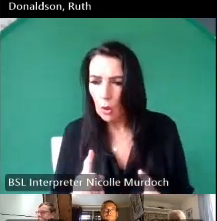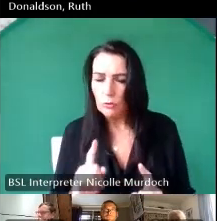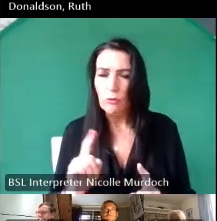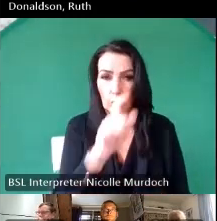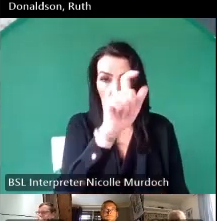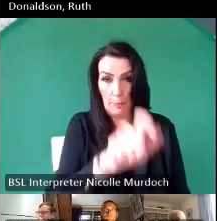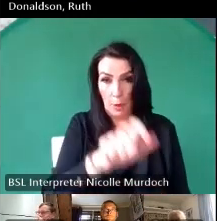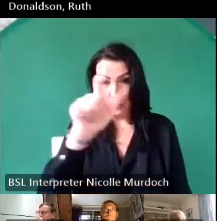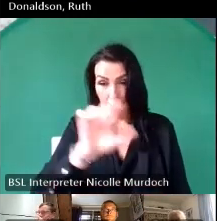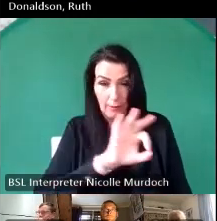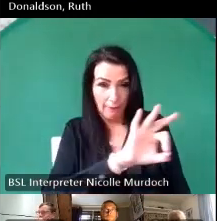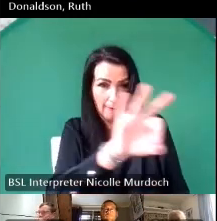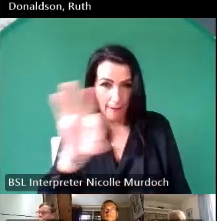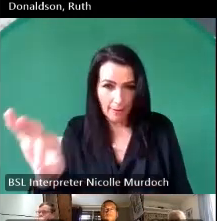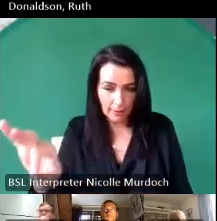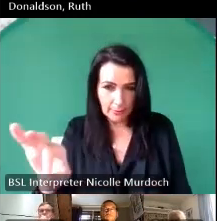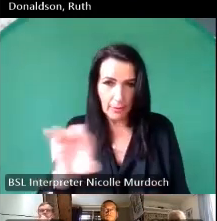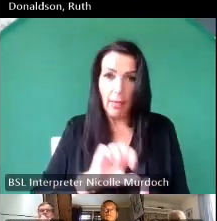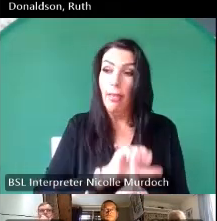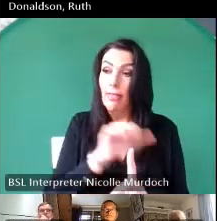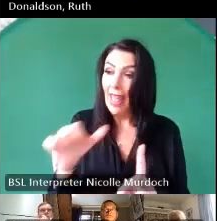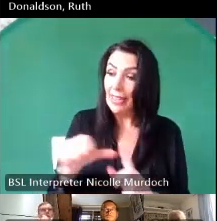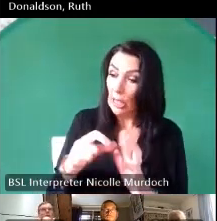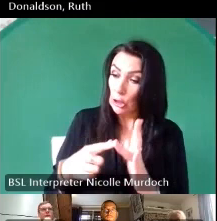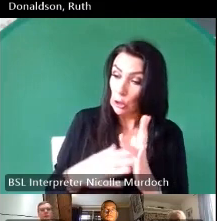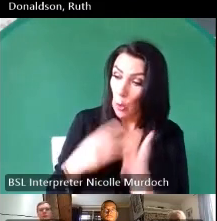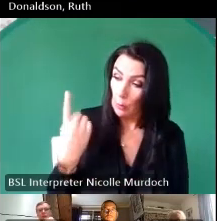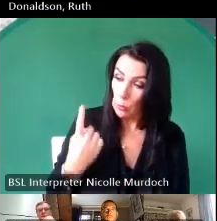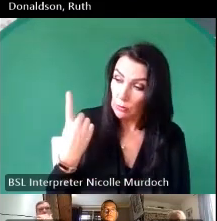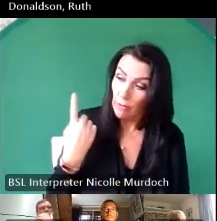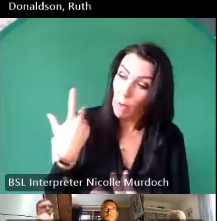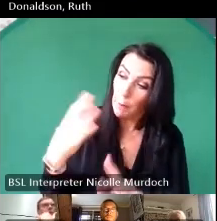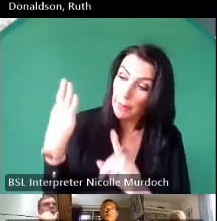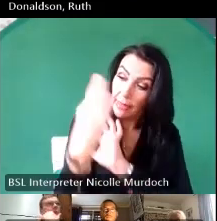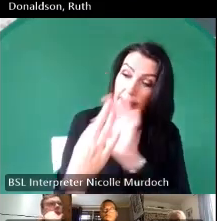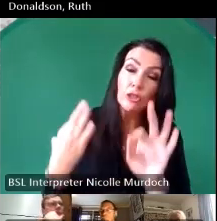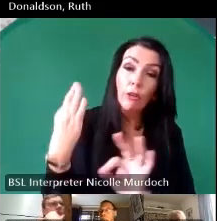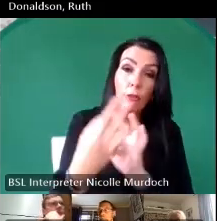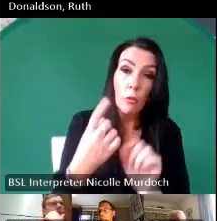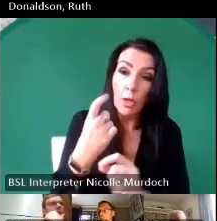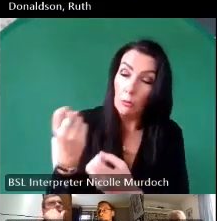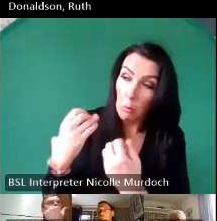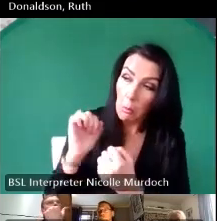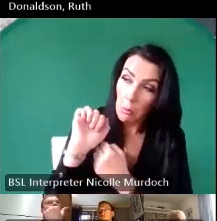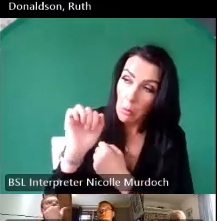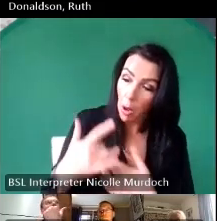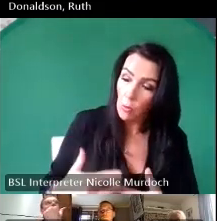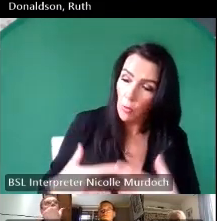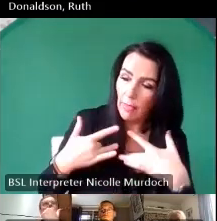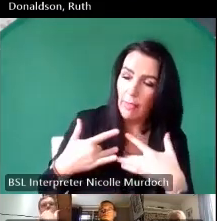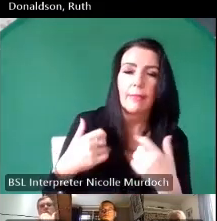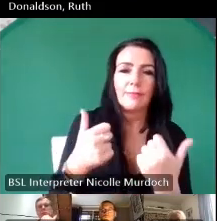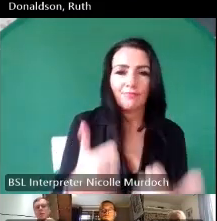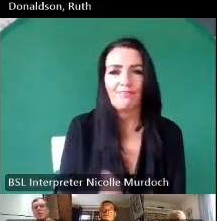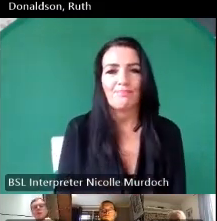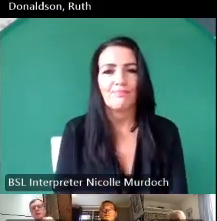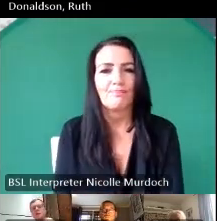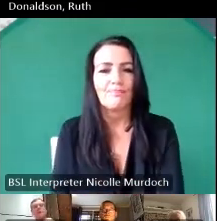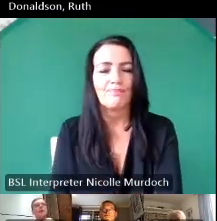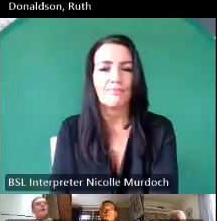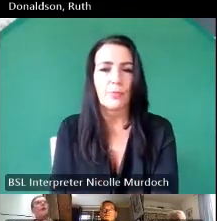take it over to Dom for the interviewer uh so if I could have the next slide please so I'll